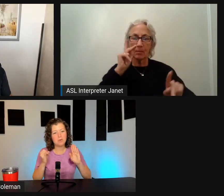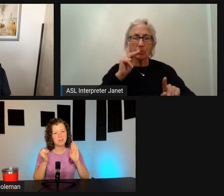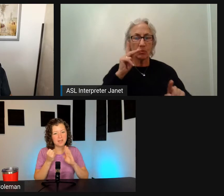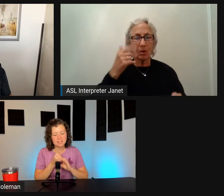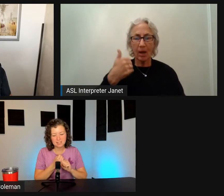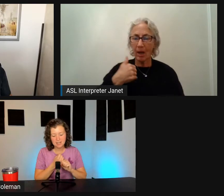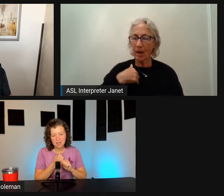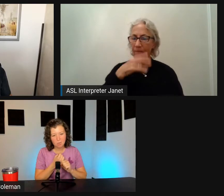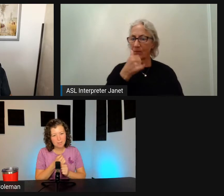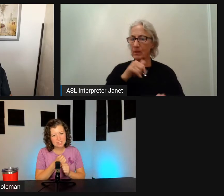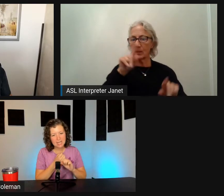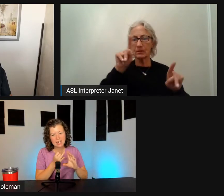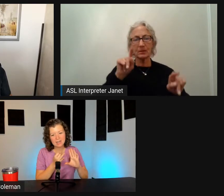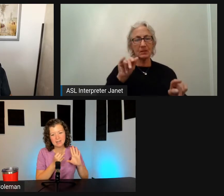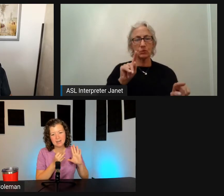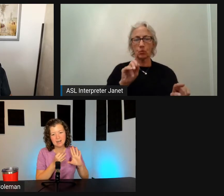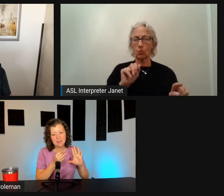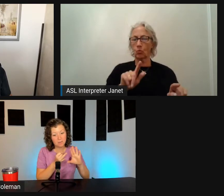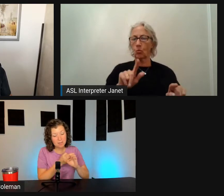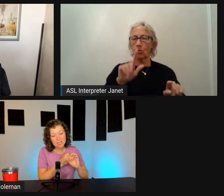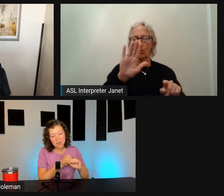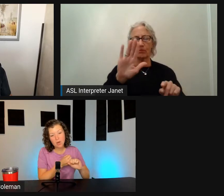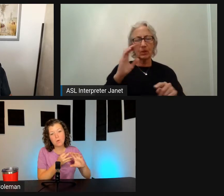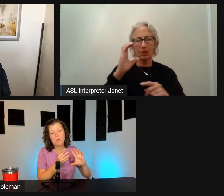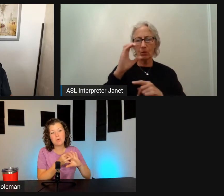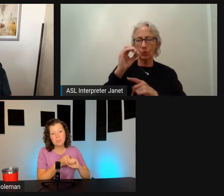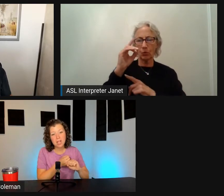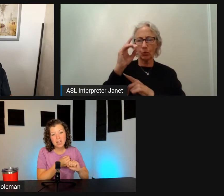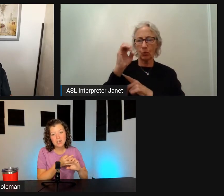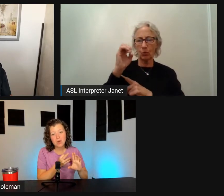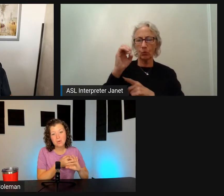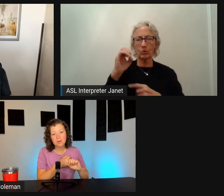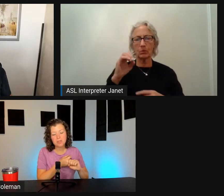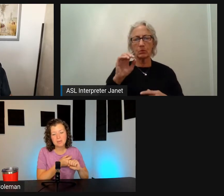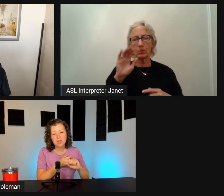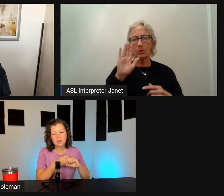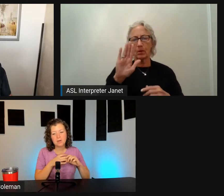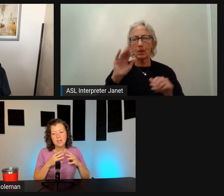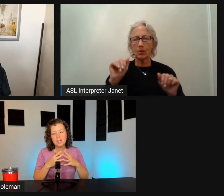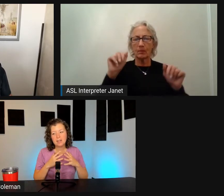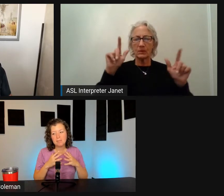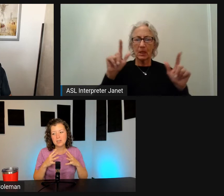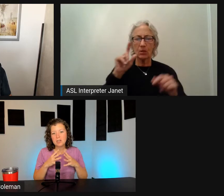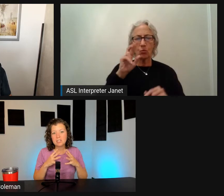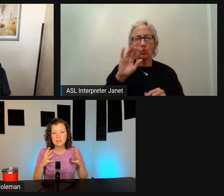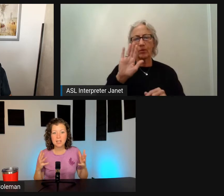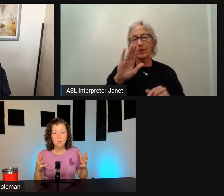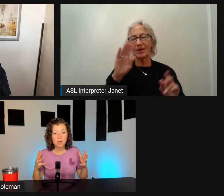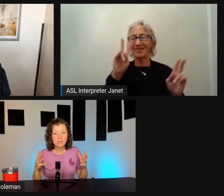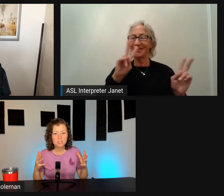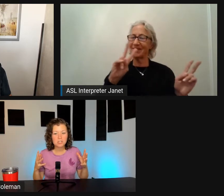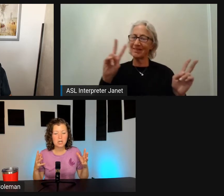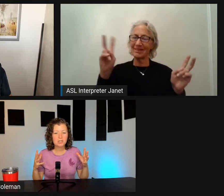whether that's the website code or a plug and code, or a theme code, it can be daunting like where to start.